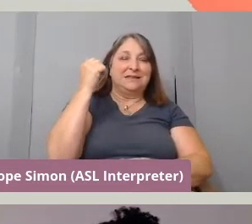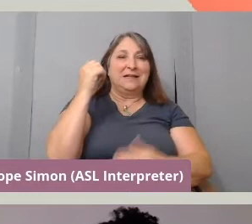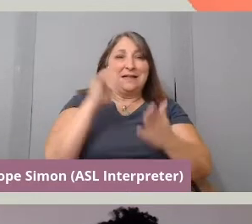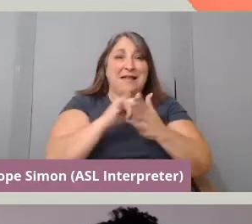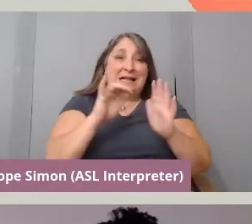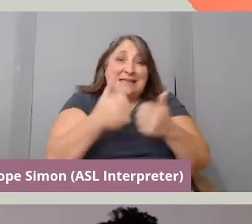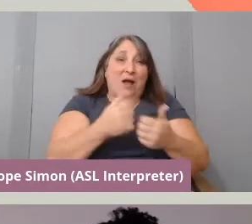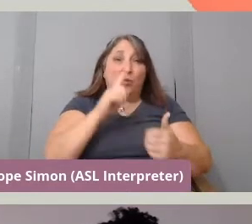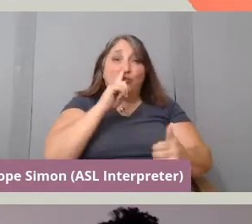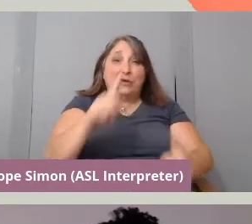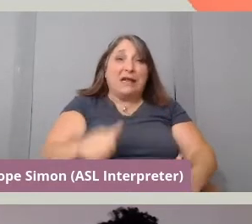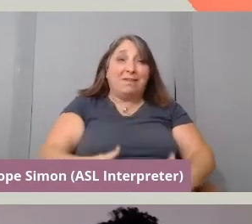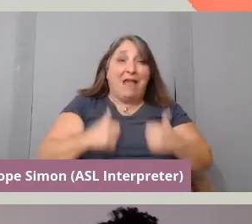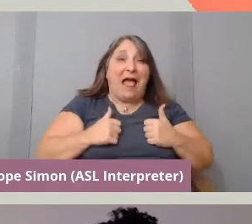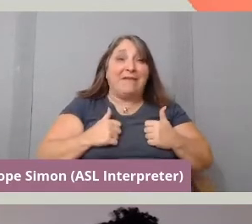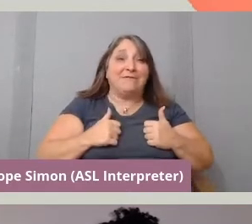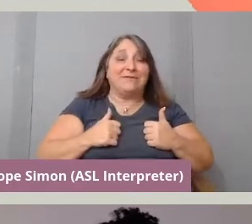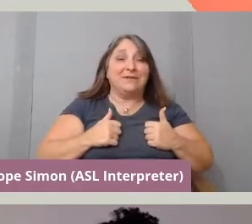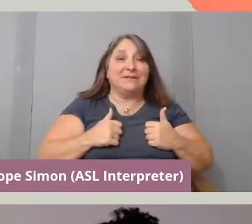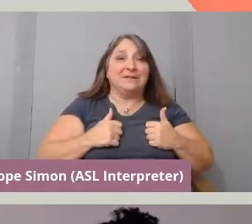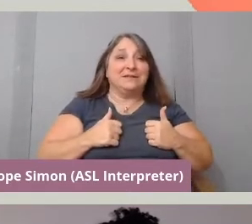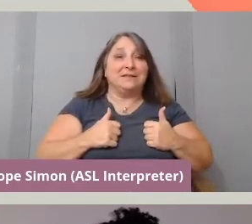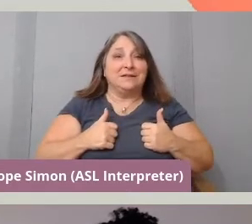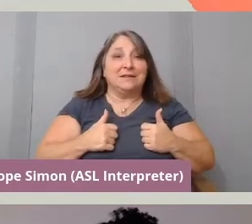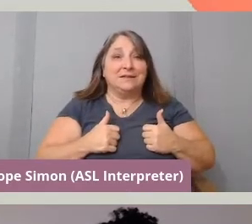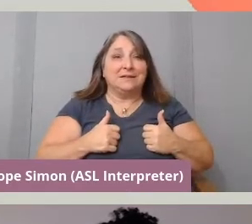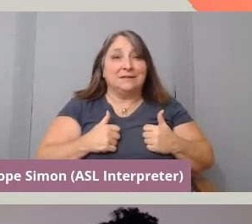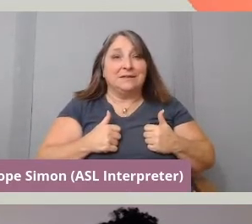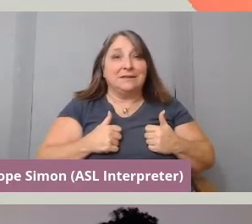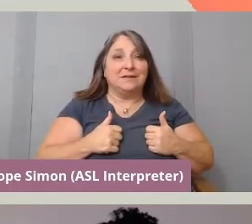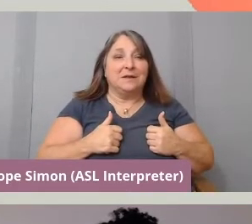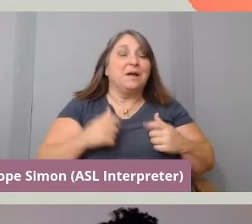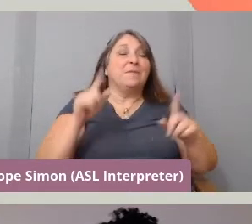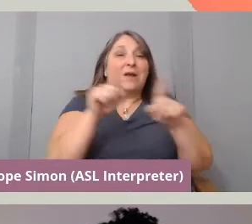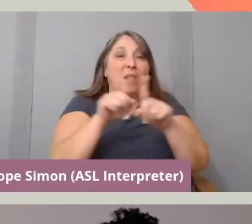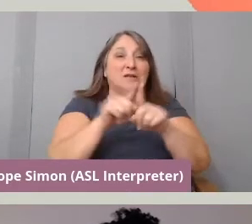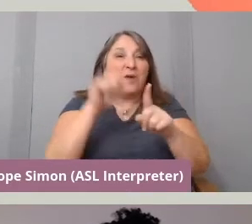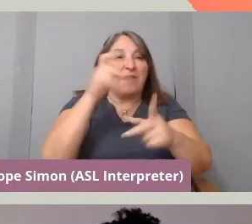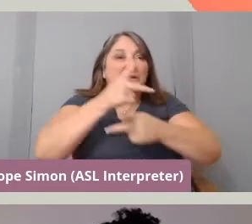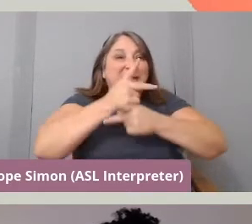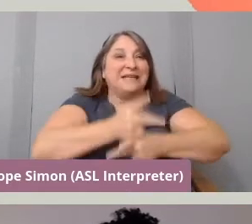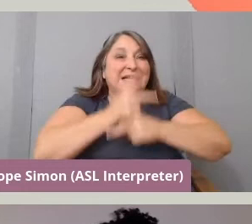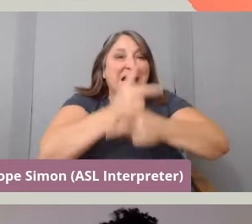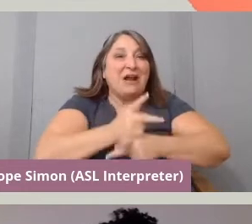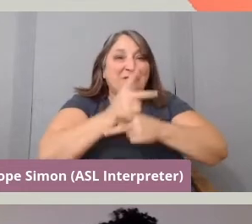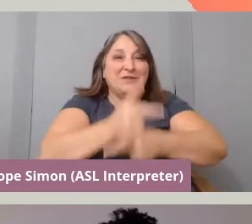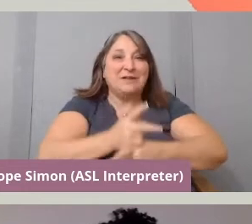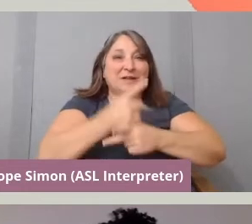And look, we also have to be careful here because it doesn't mean that the two weeks